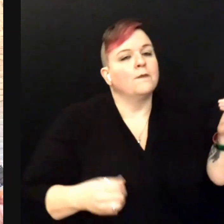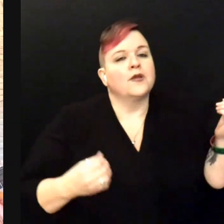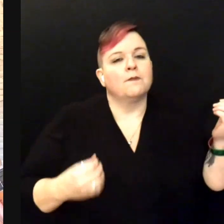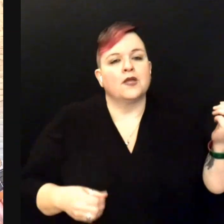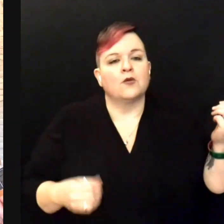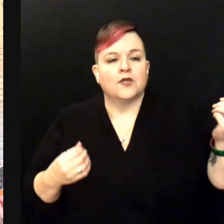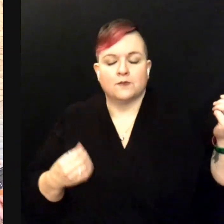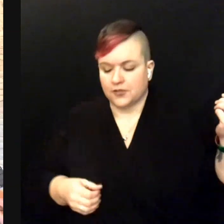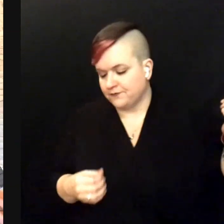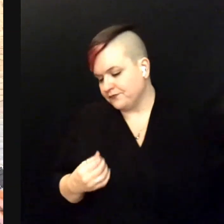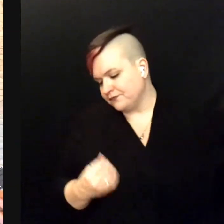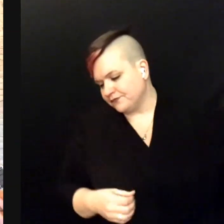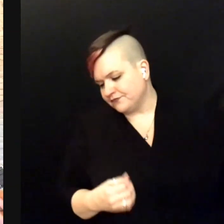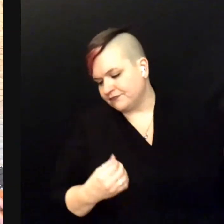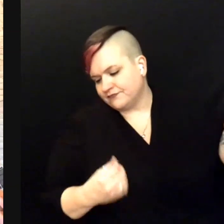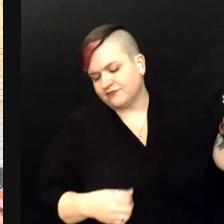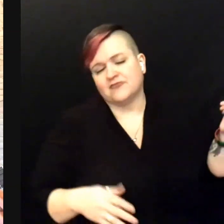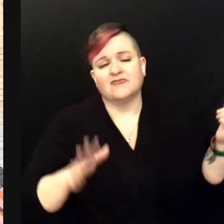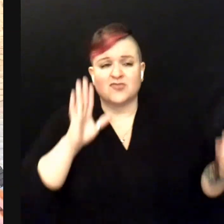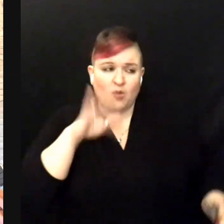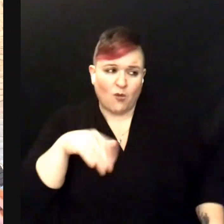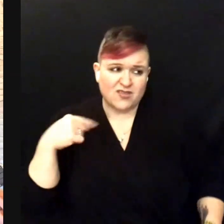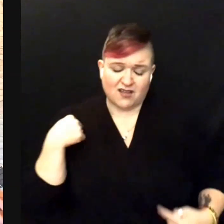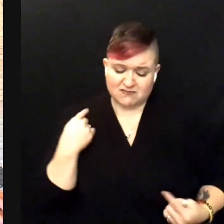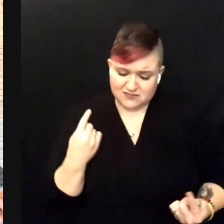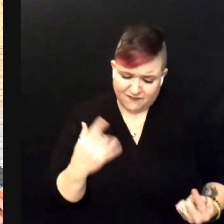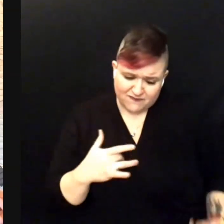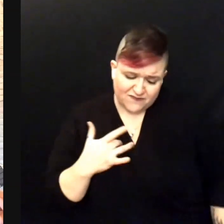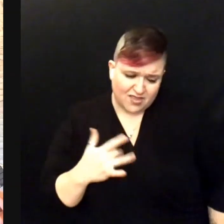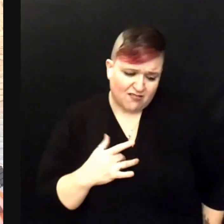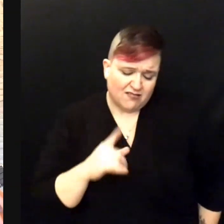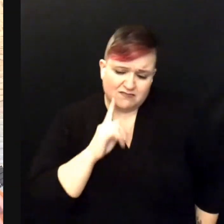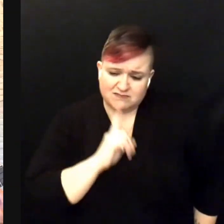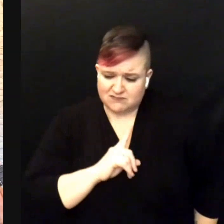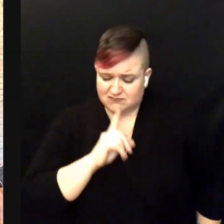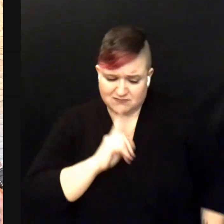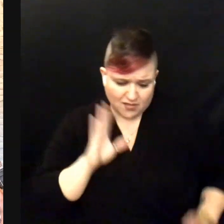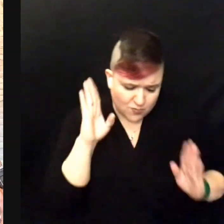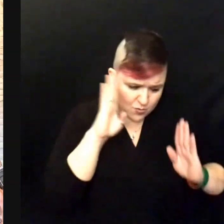I feel so bad I got a worried mind